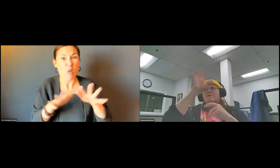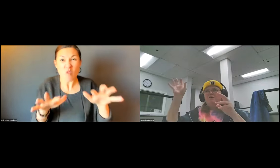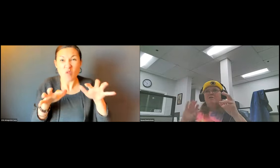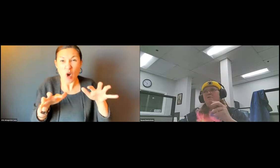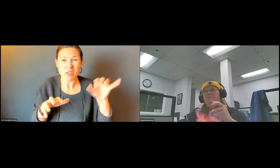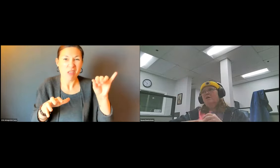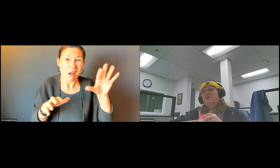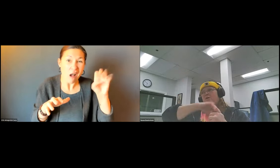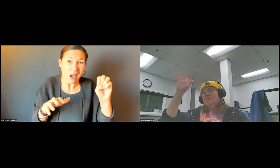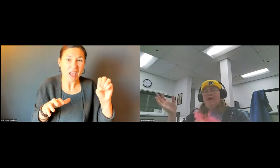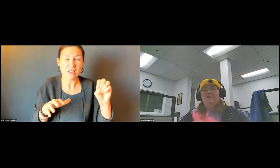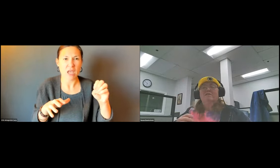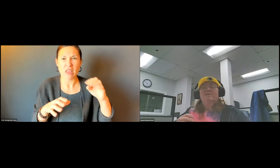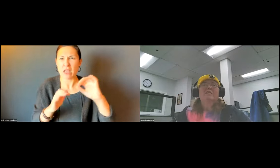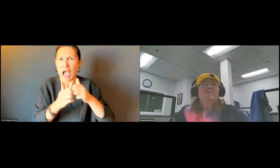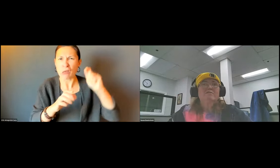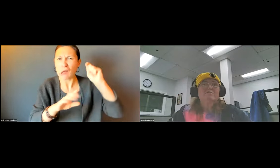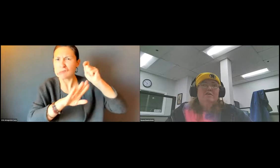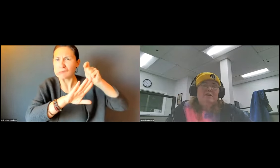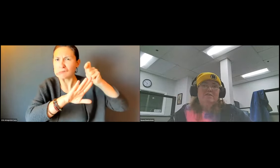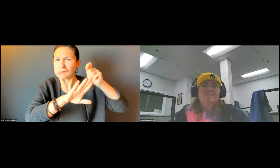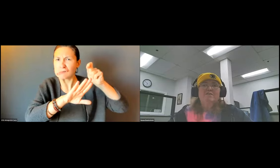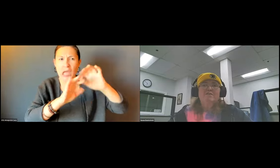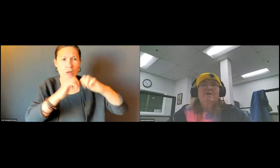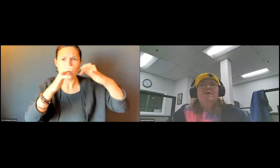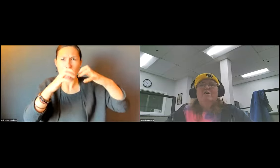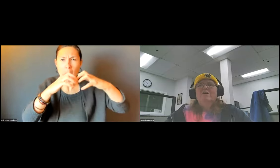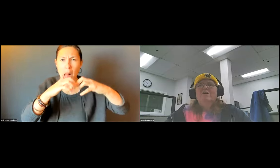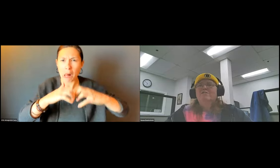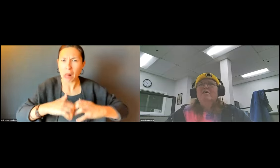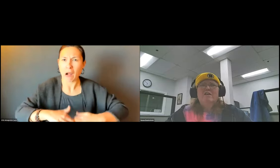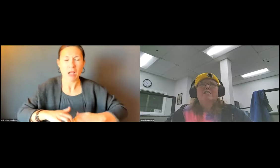THEY WILL FORM THESE ICE BERMS AND NEARLY IMPOSSIBLE TO